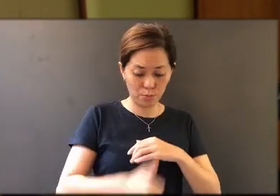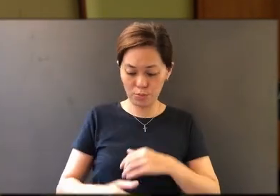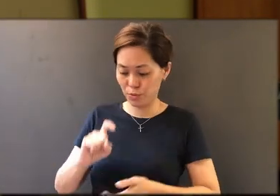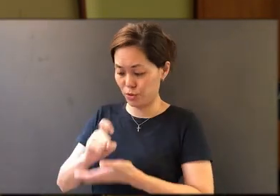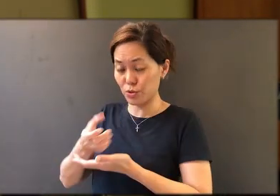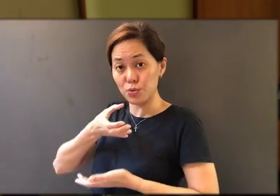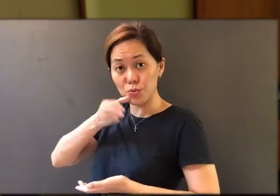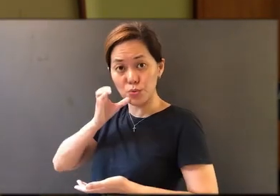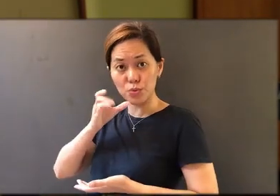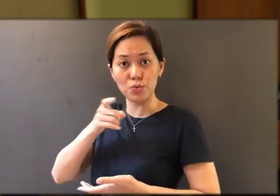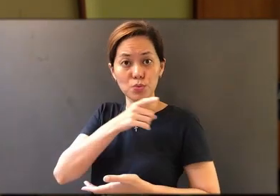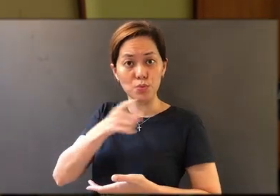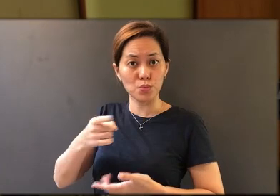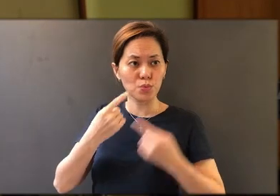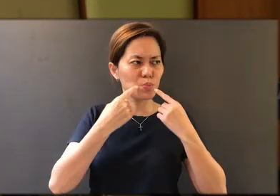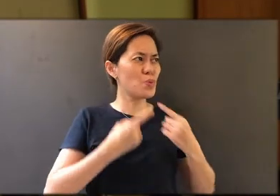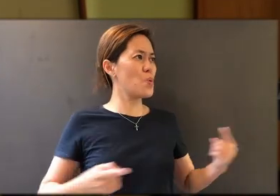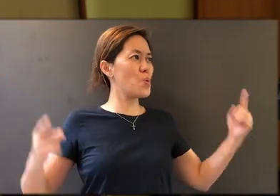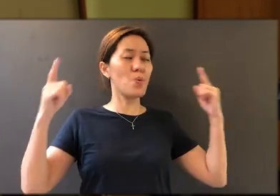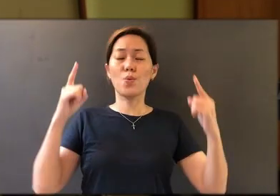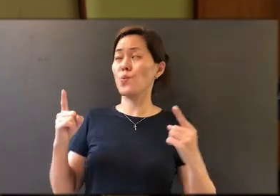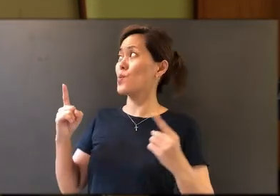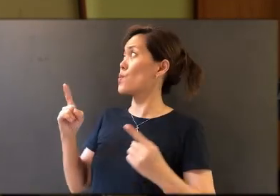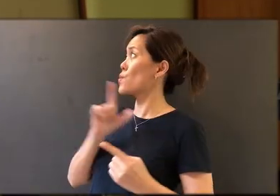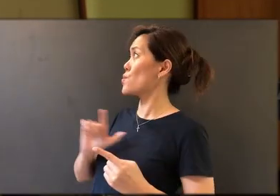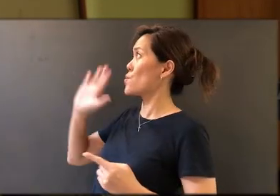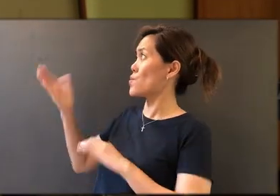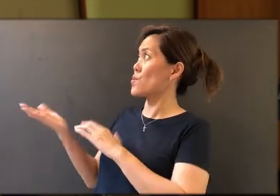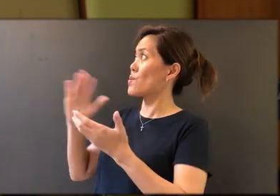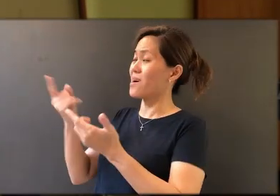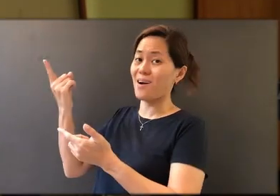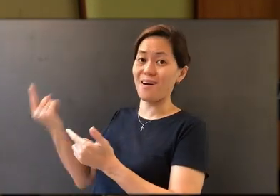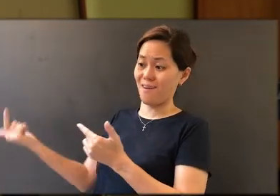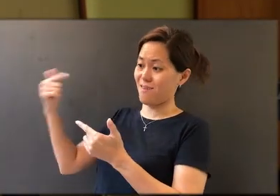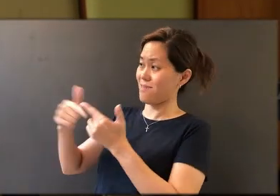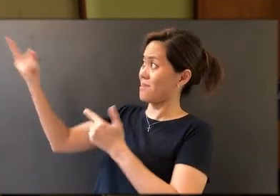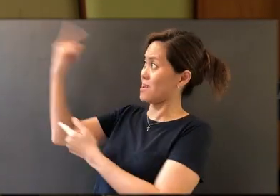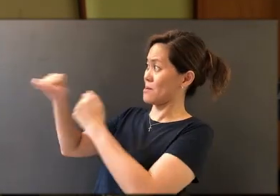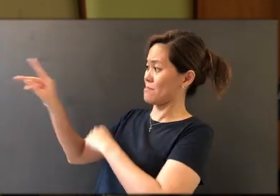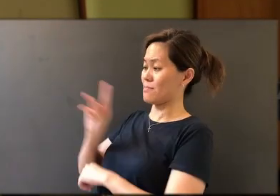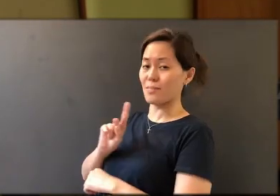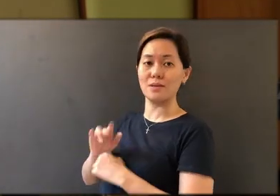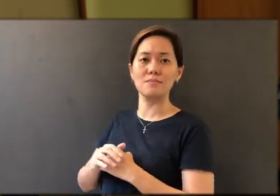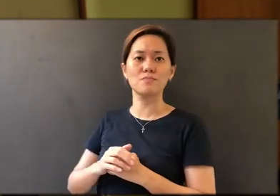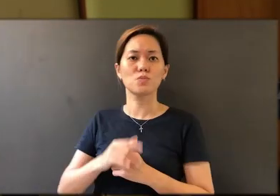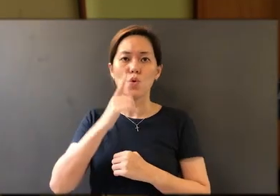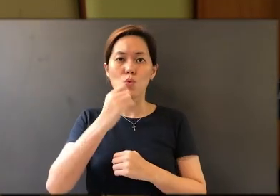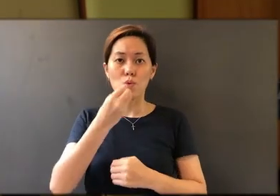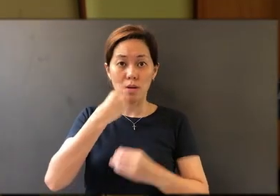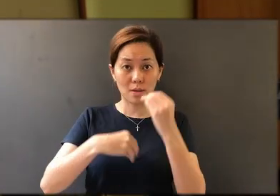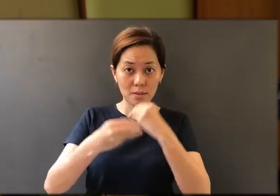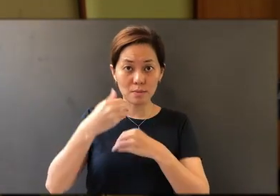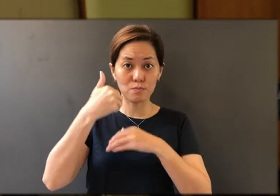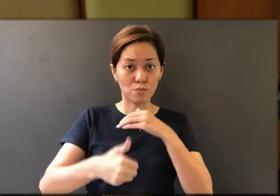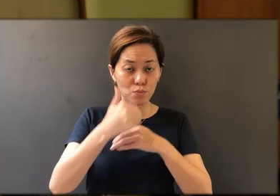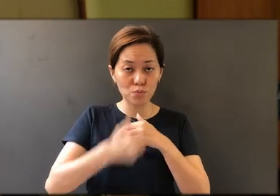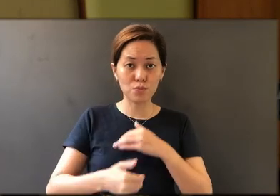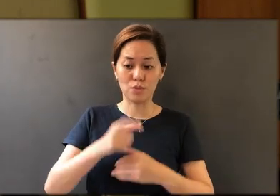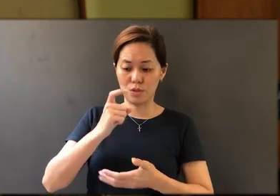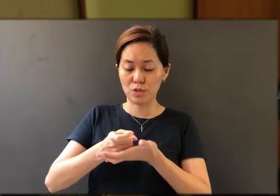drink this cup, you proclaim the Lord's death until he comes. So then, whoever eats the bread or drinks the cup